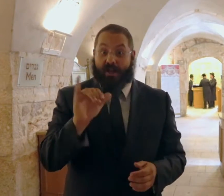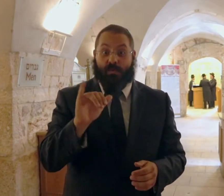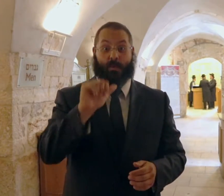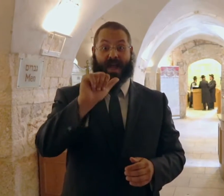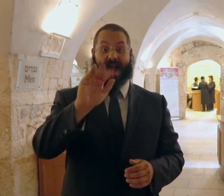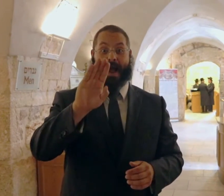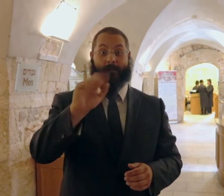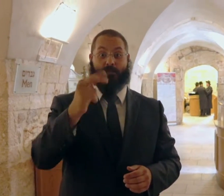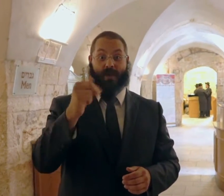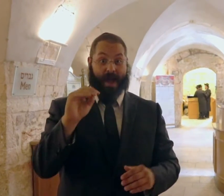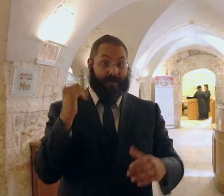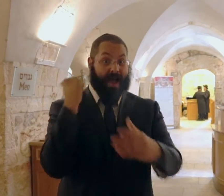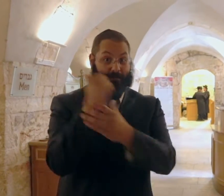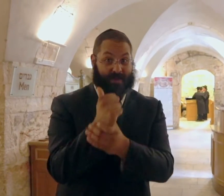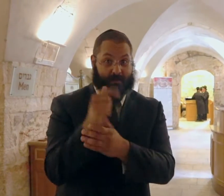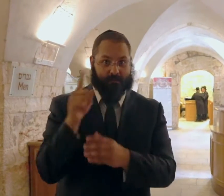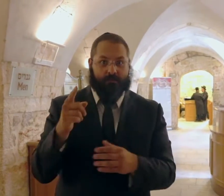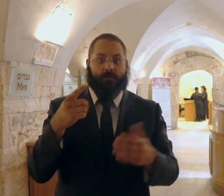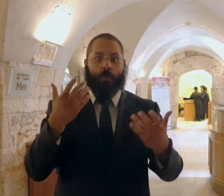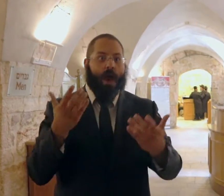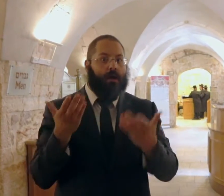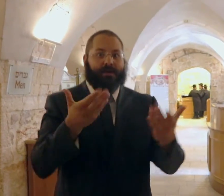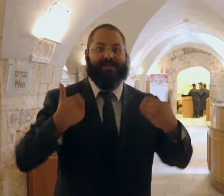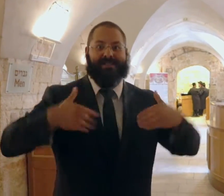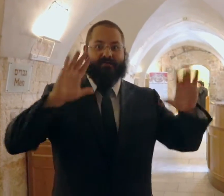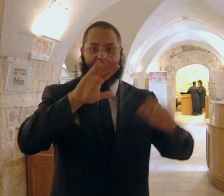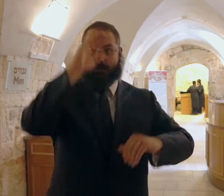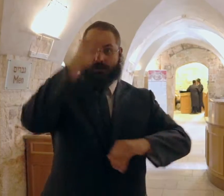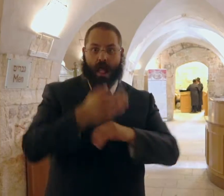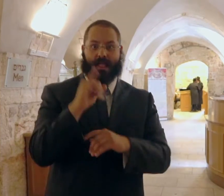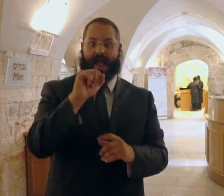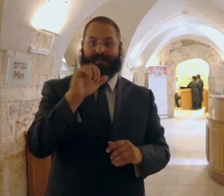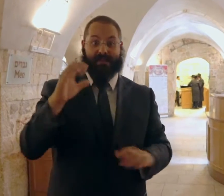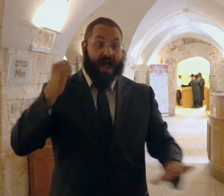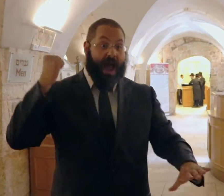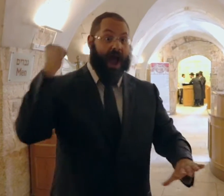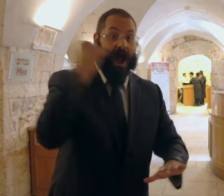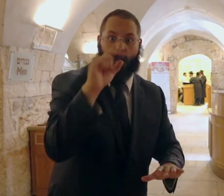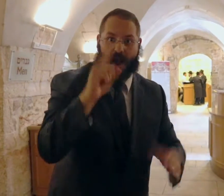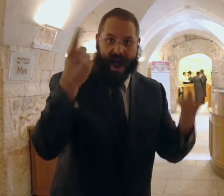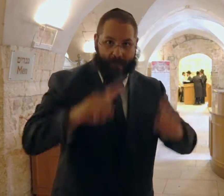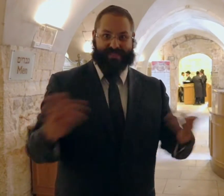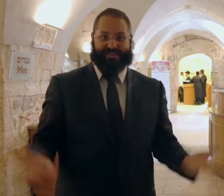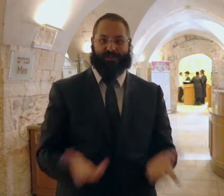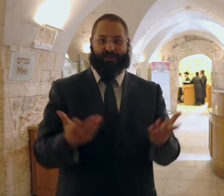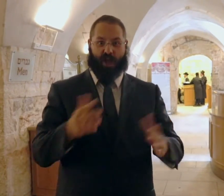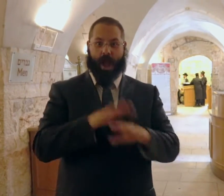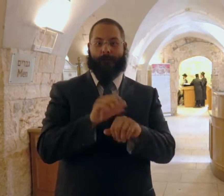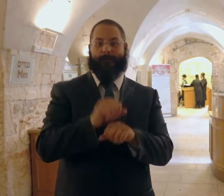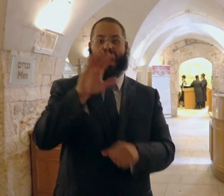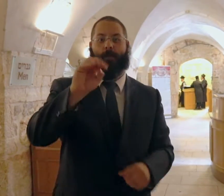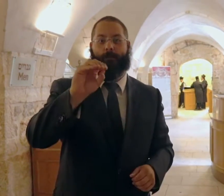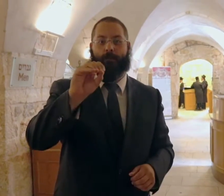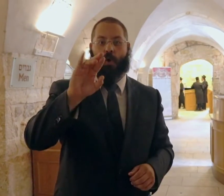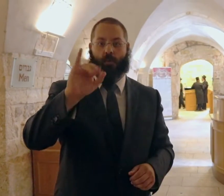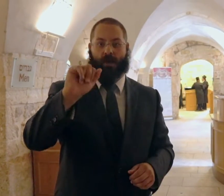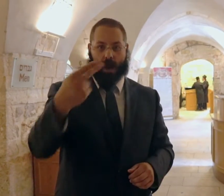Also, Abraham wanted to bring his son Isaac as a sacrifice. This story took place here, on Mount Moriah,